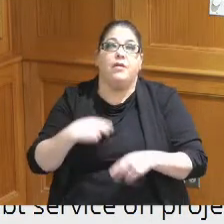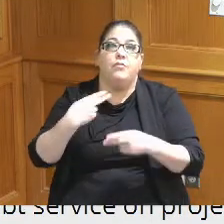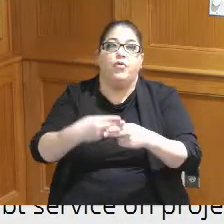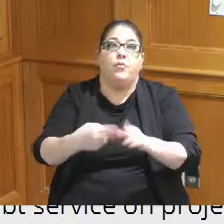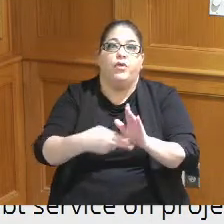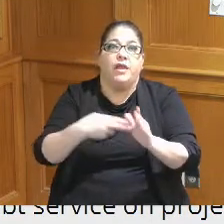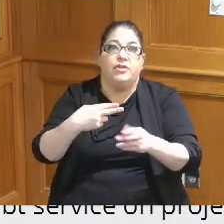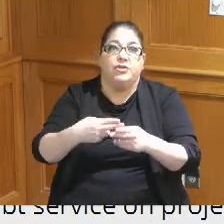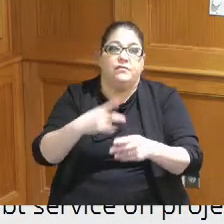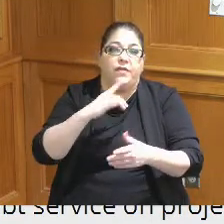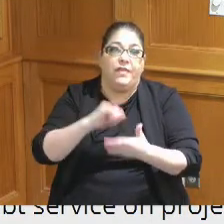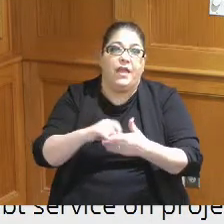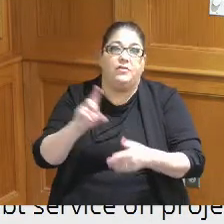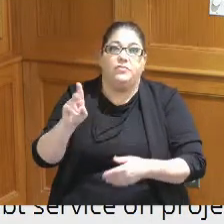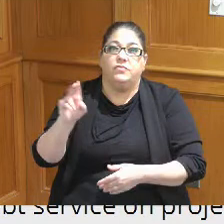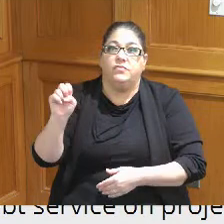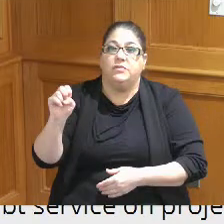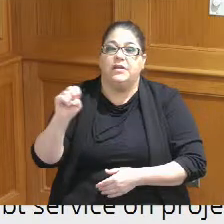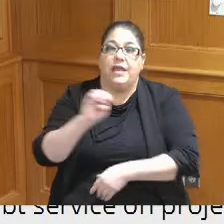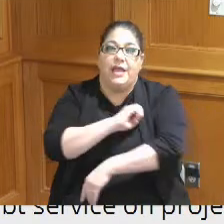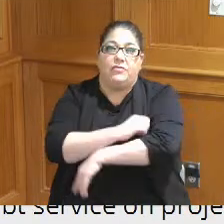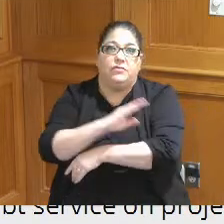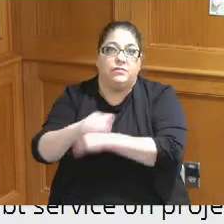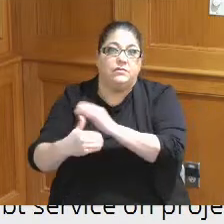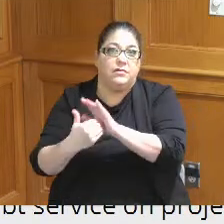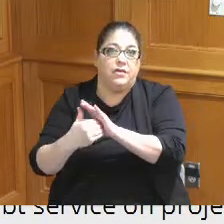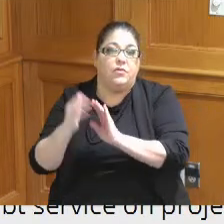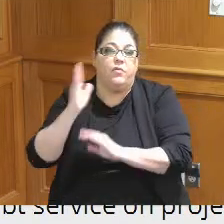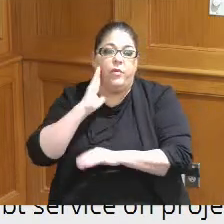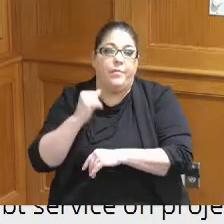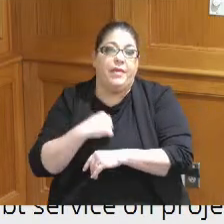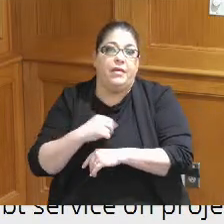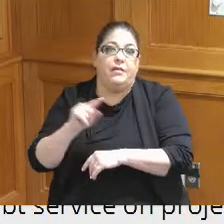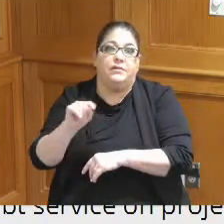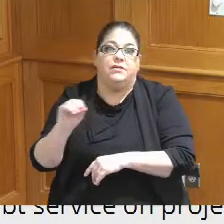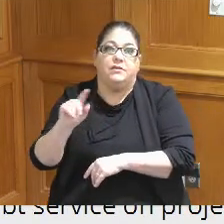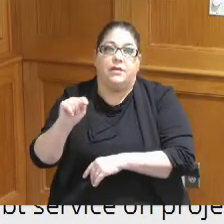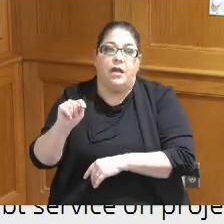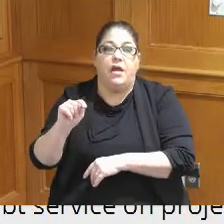support for the Duke Energy Center would either be an occupancy tax contribution or it could be